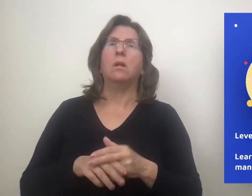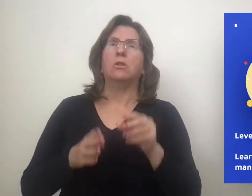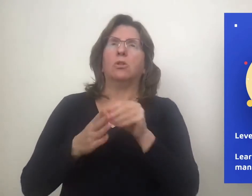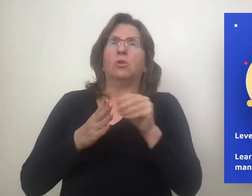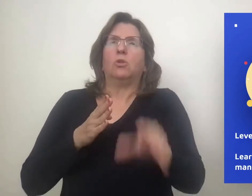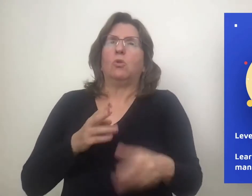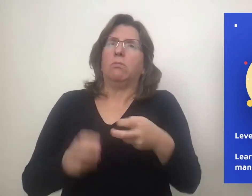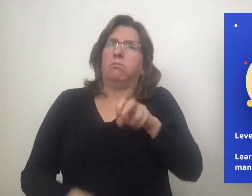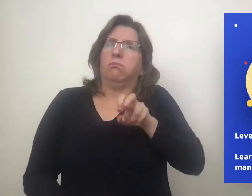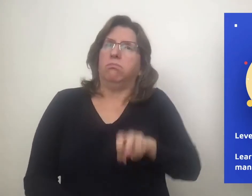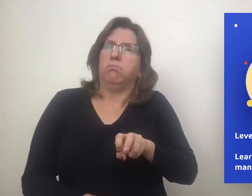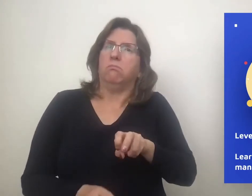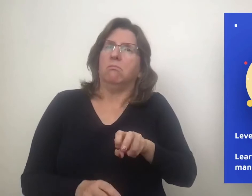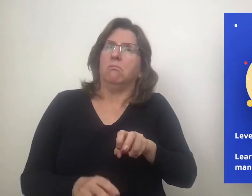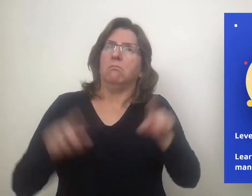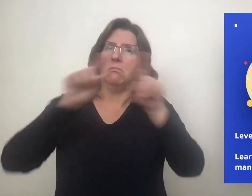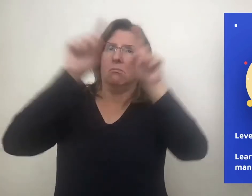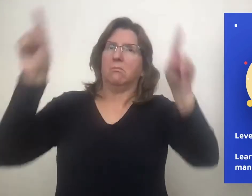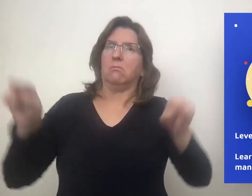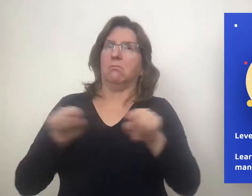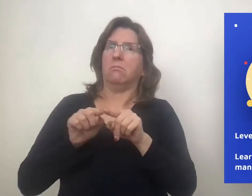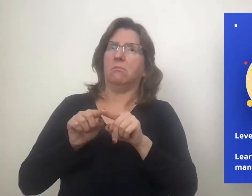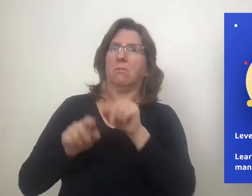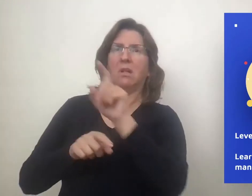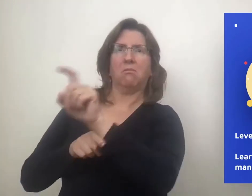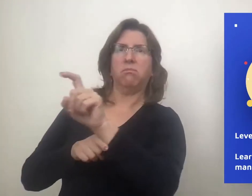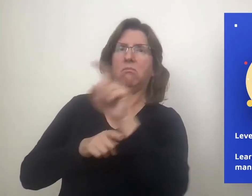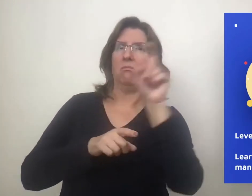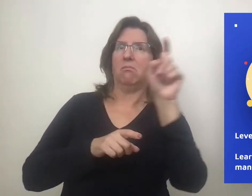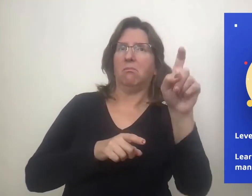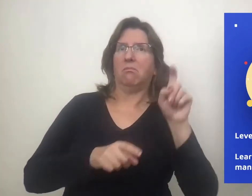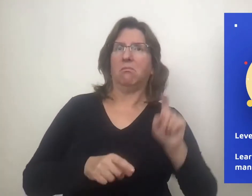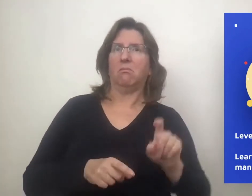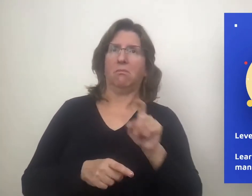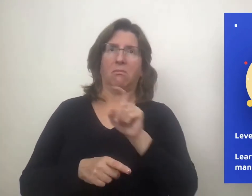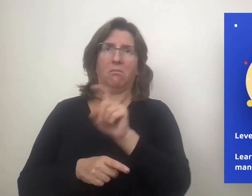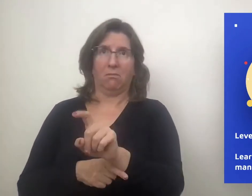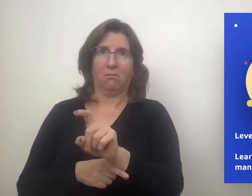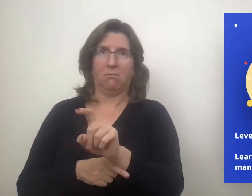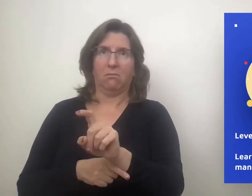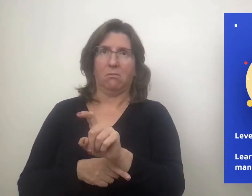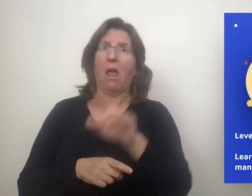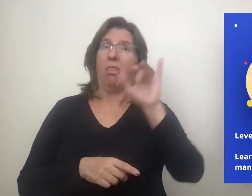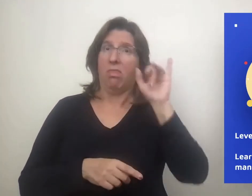are incorporated into the lesson. The student engages with the material while simply sitting at the computer.